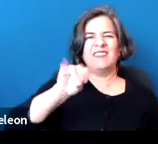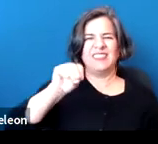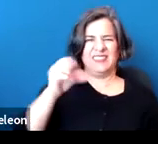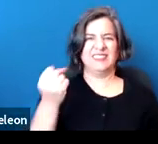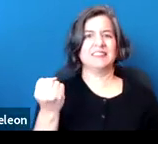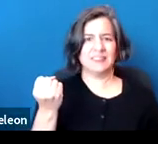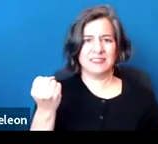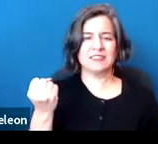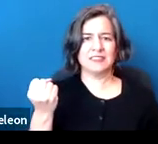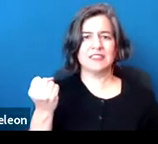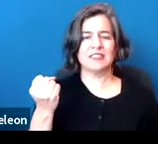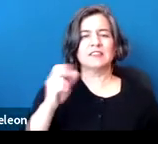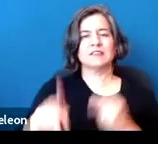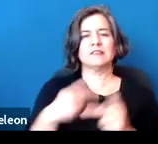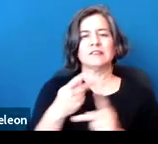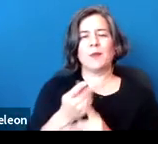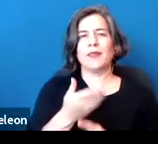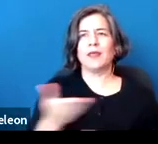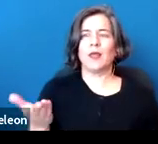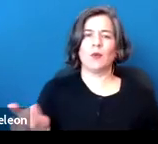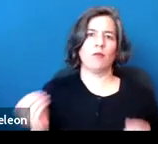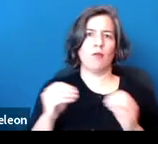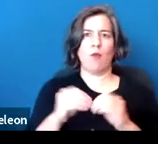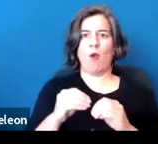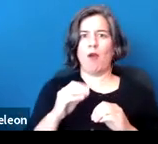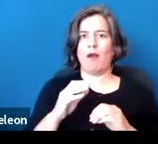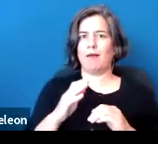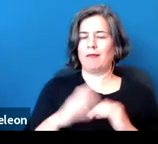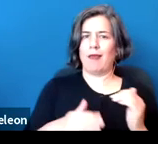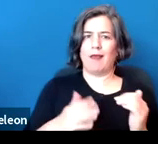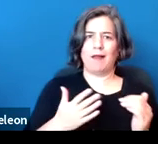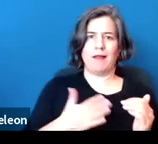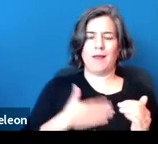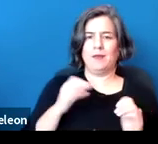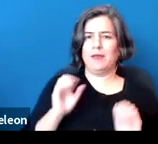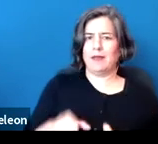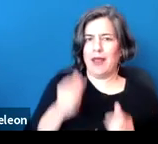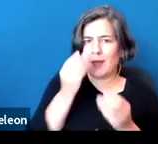It's a type of thing where we're more than happy to provide technical assistance as you're trying